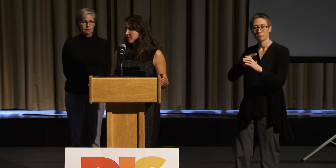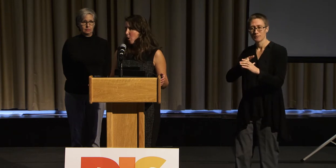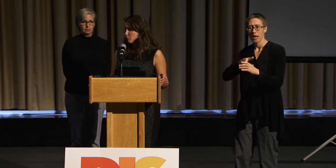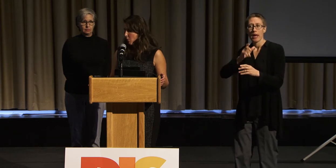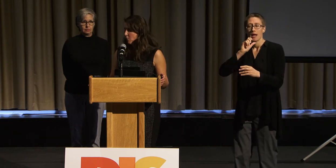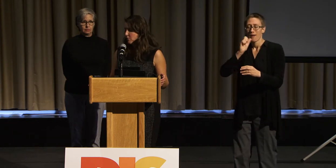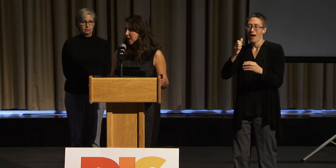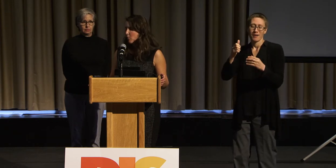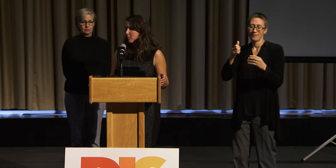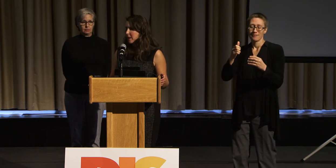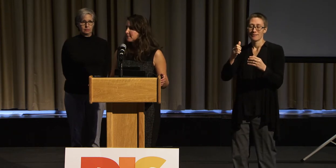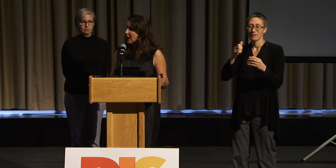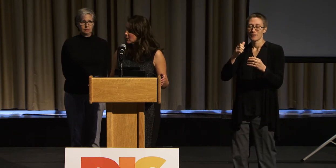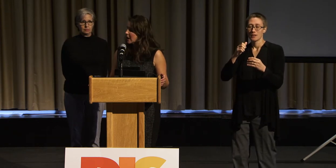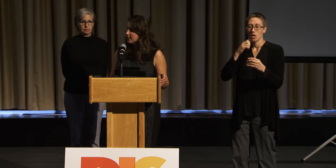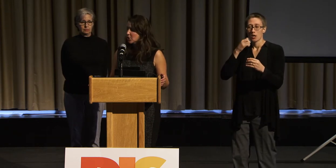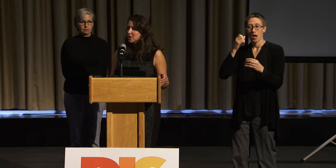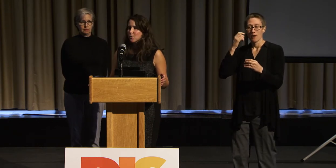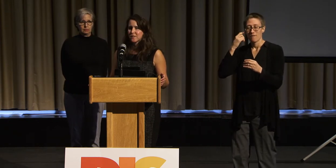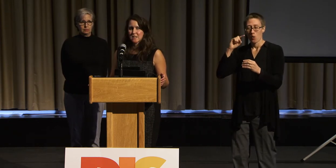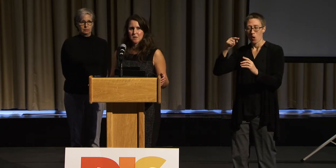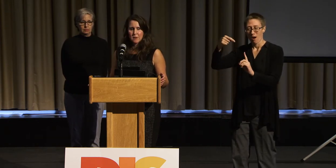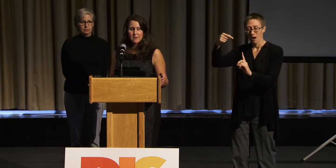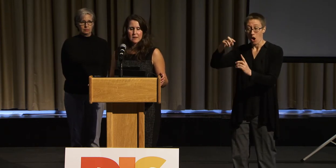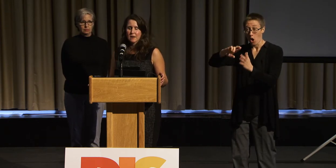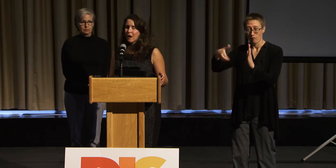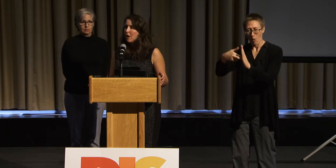a role that will be about a person with a disability.